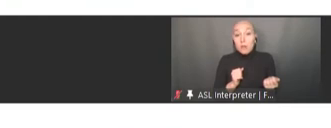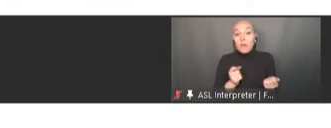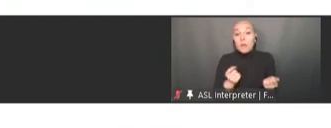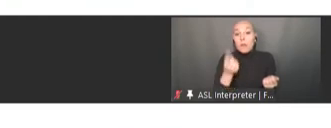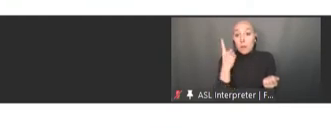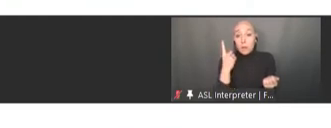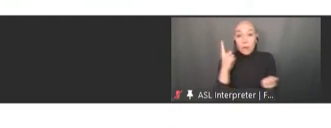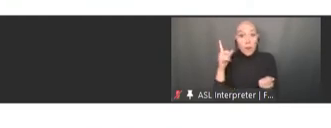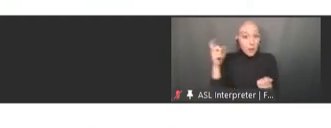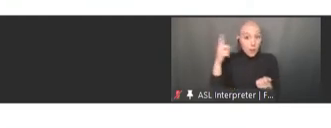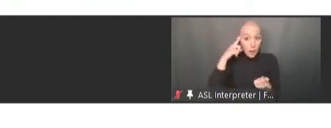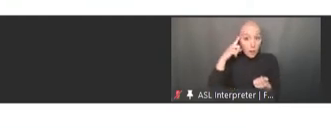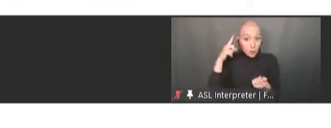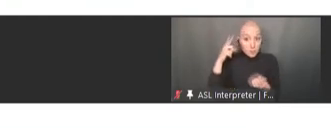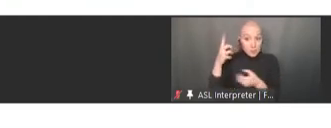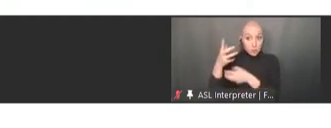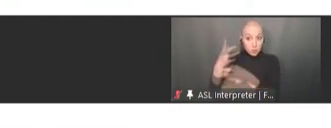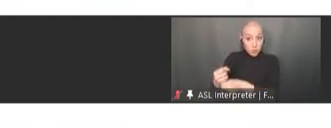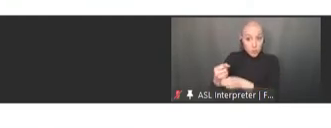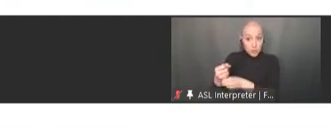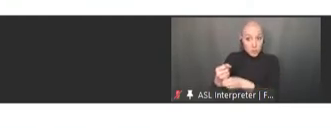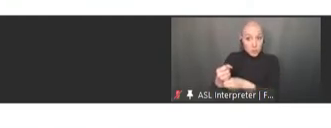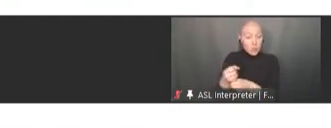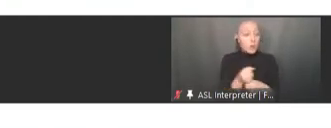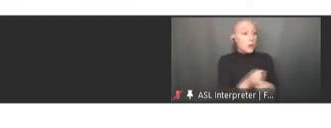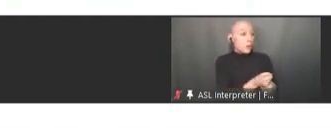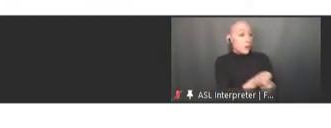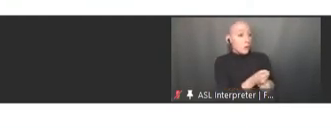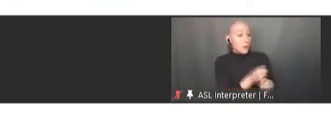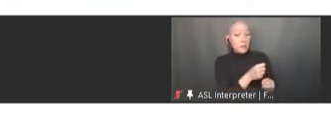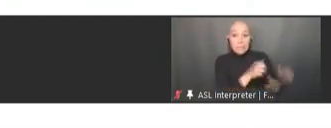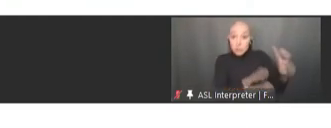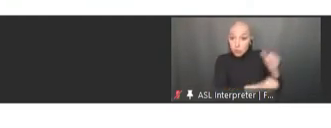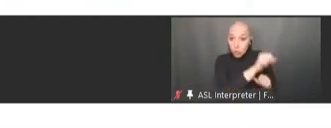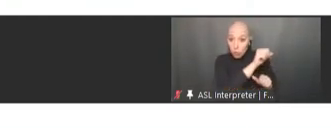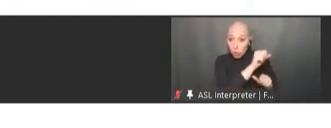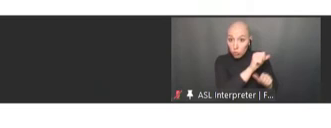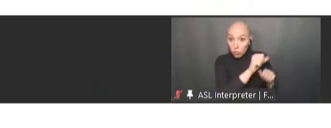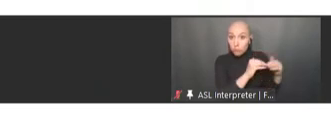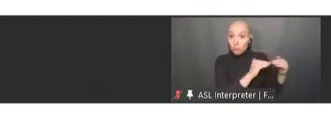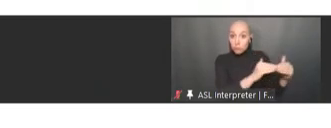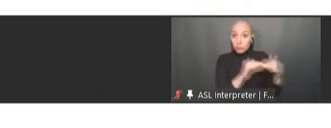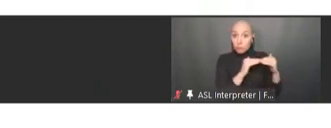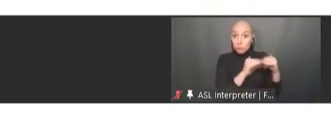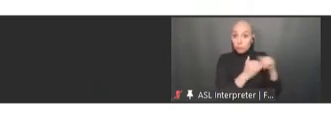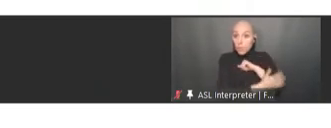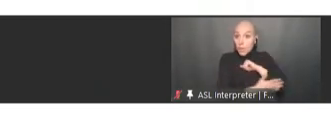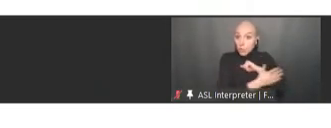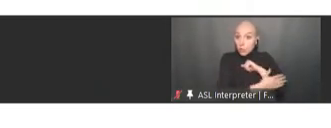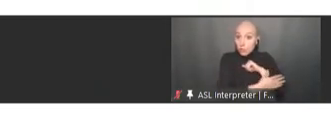trust in each others and the degree of corruption in a country are more related to the way the